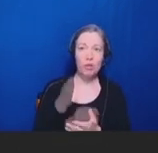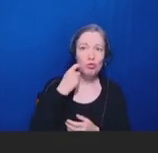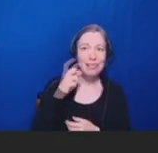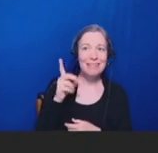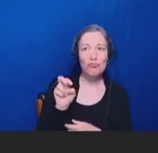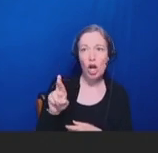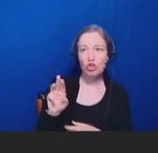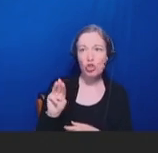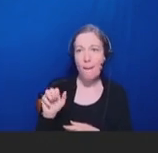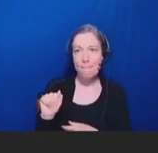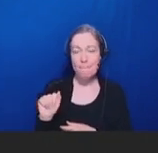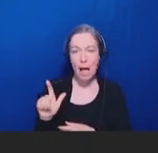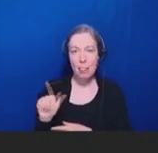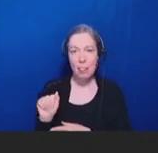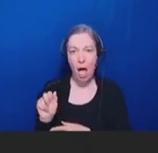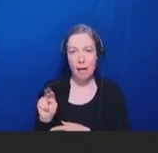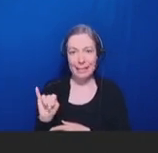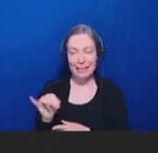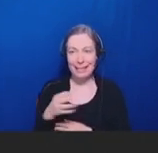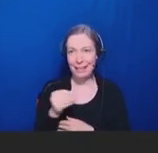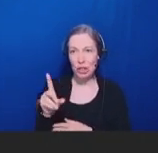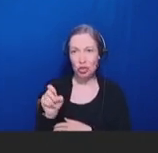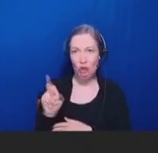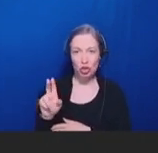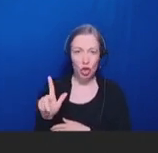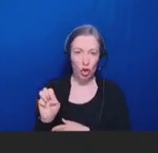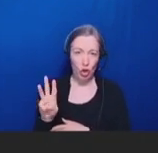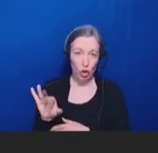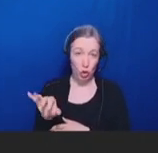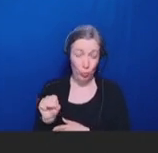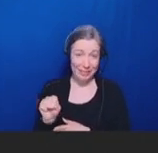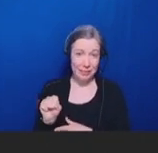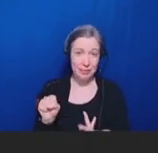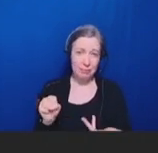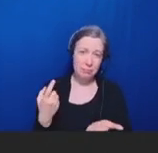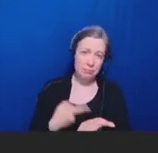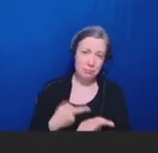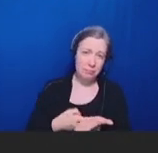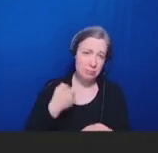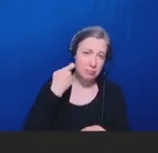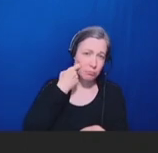their talks vaccine fatigue has become a growing problem, it seems like, among both patients